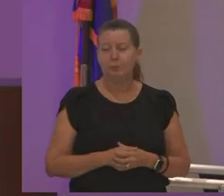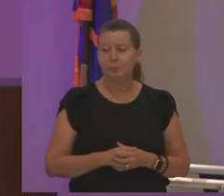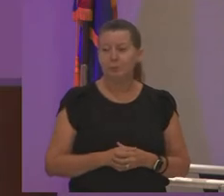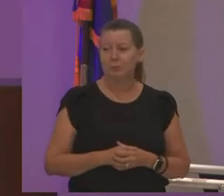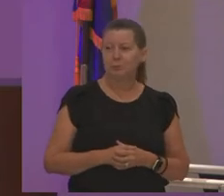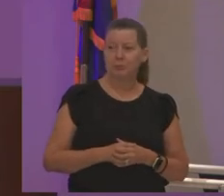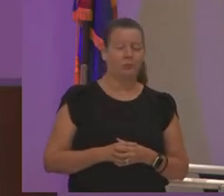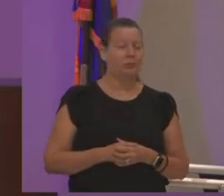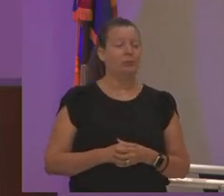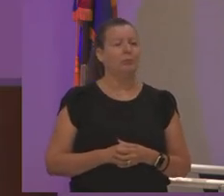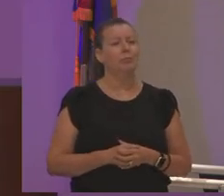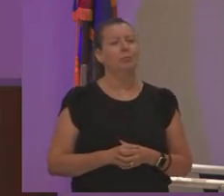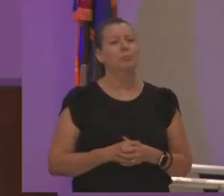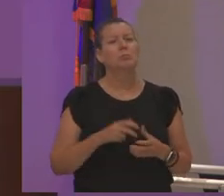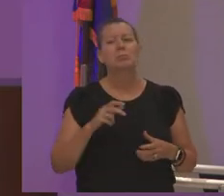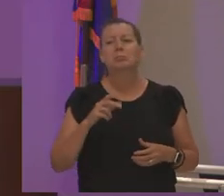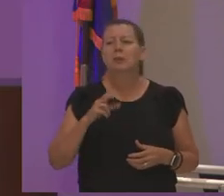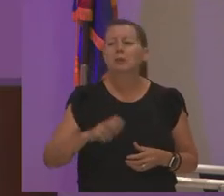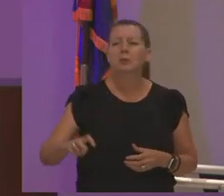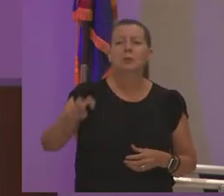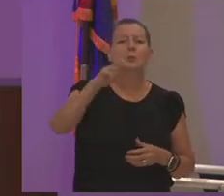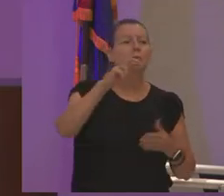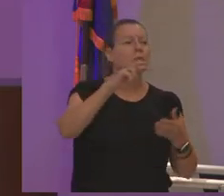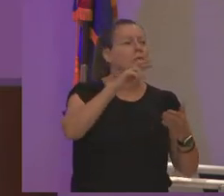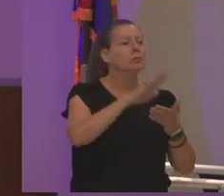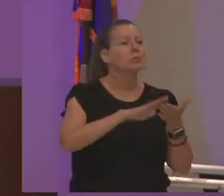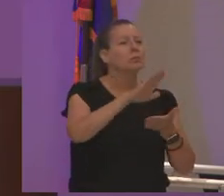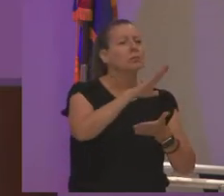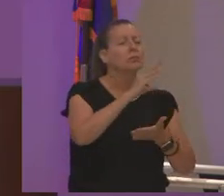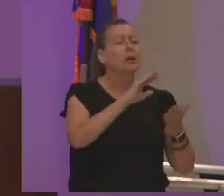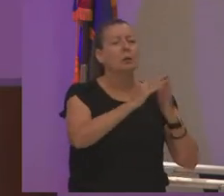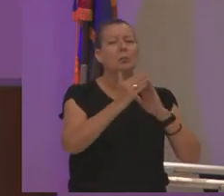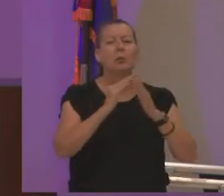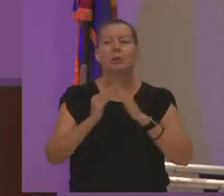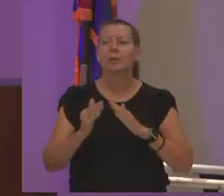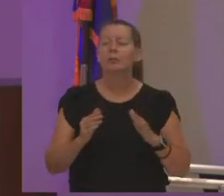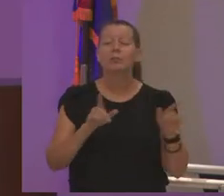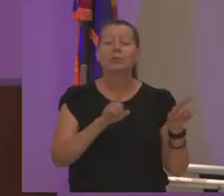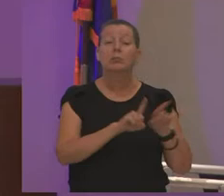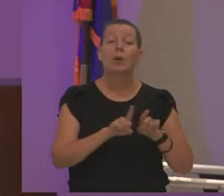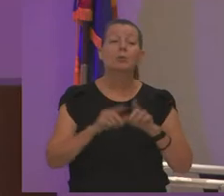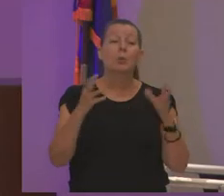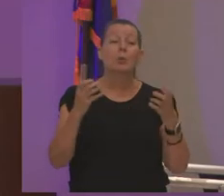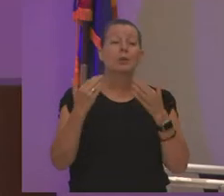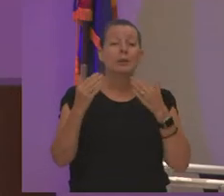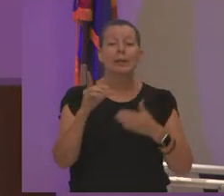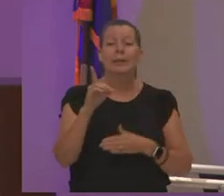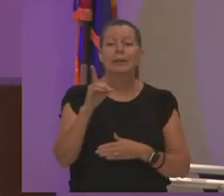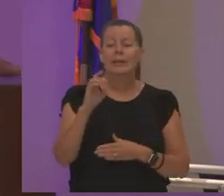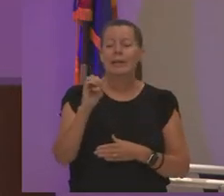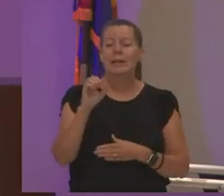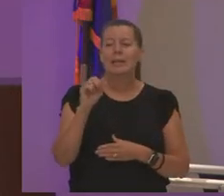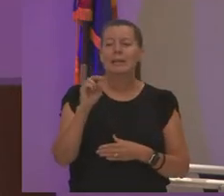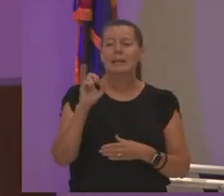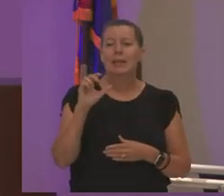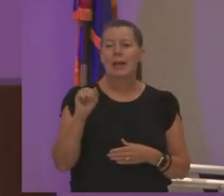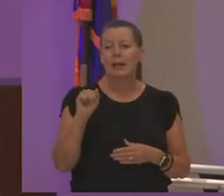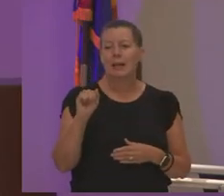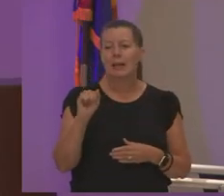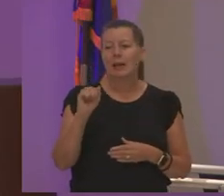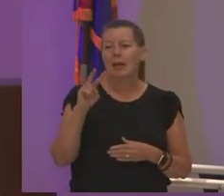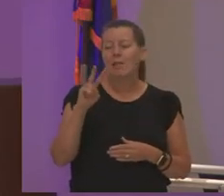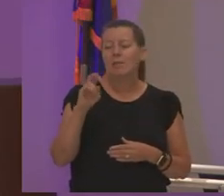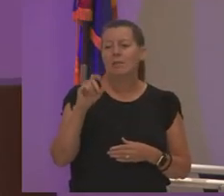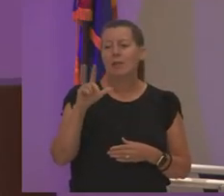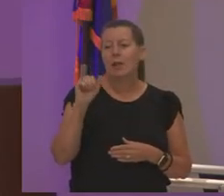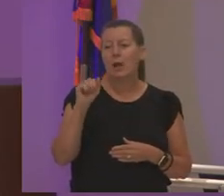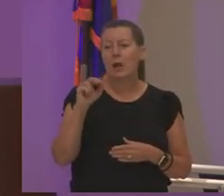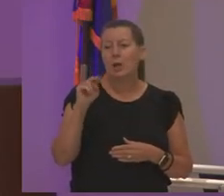toured the campus and the community i also want to thank deanna villanueva you guys know dianna